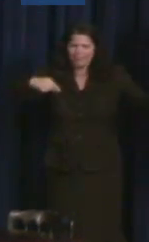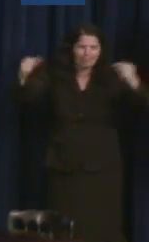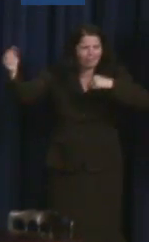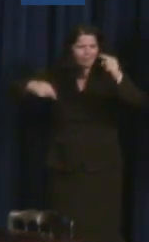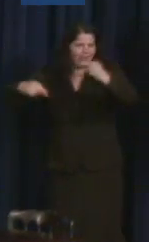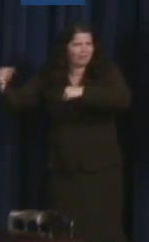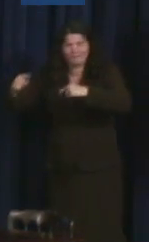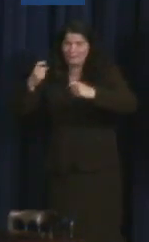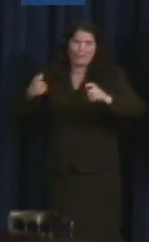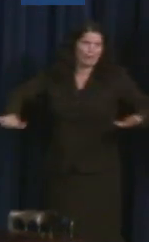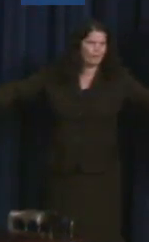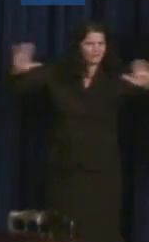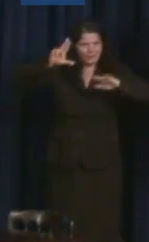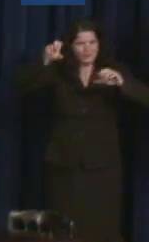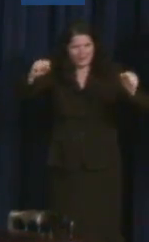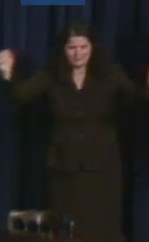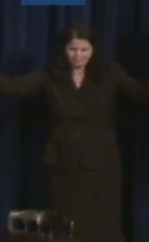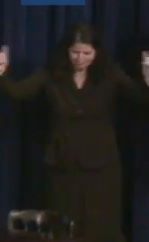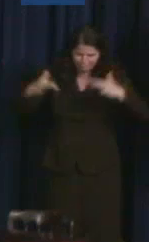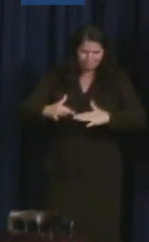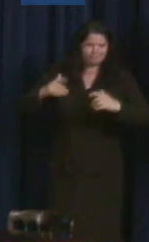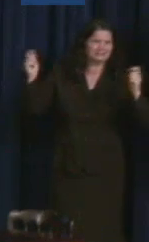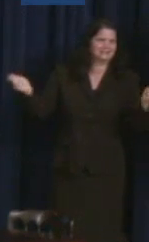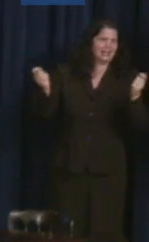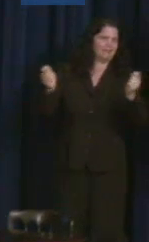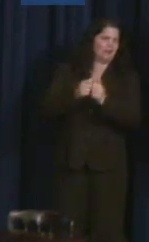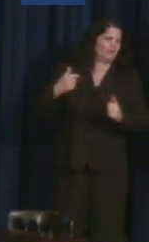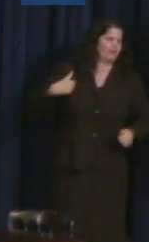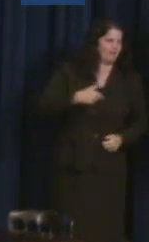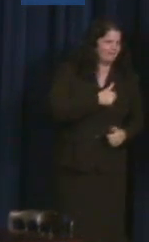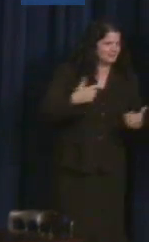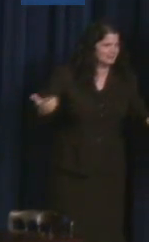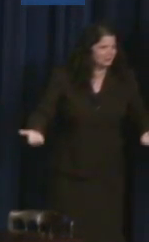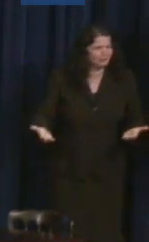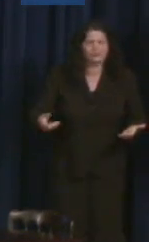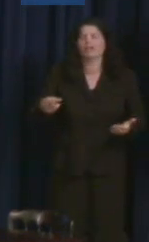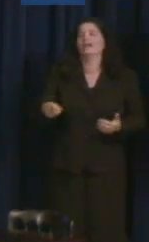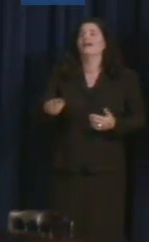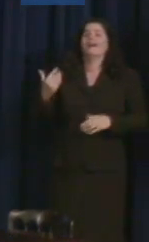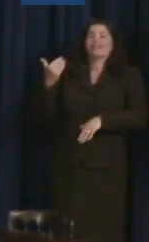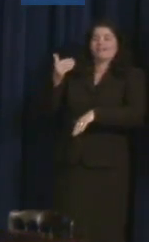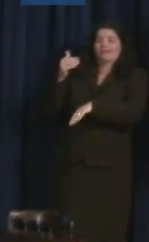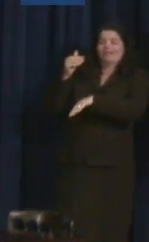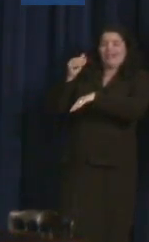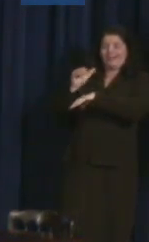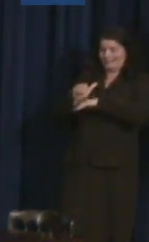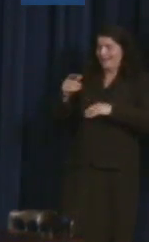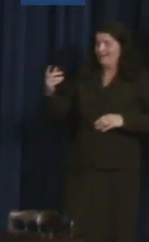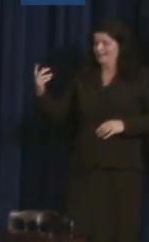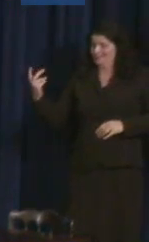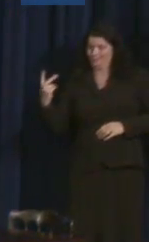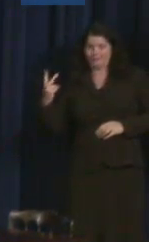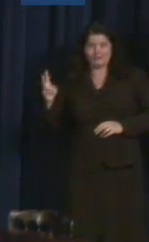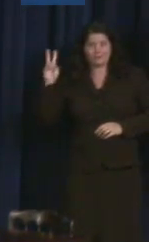country who came to help celebrate. And he charged them with doing more. Just last night Maria and I were at the Kennedy Center